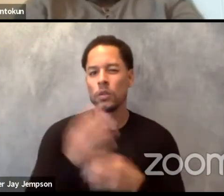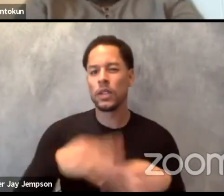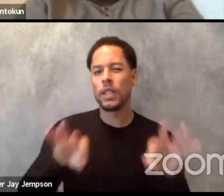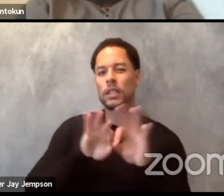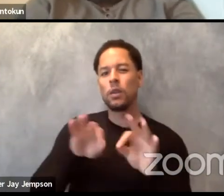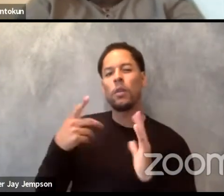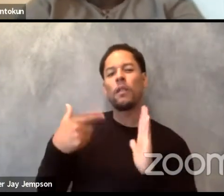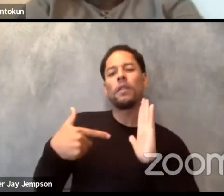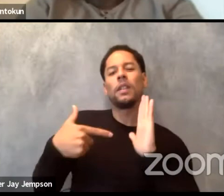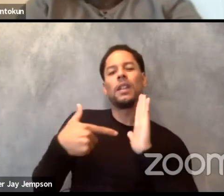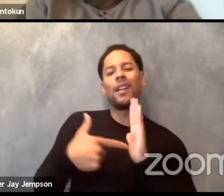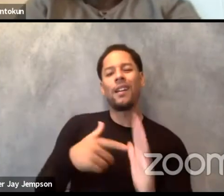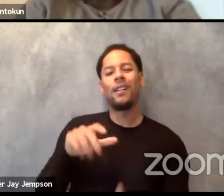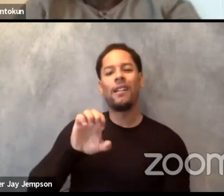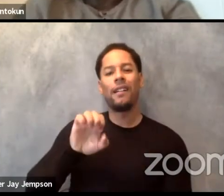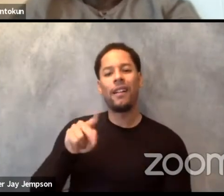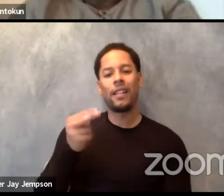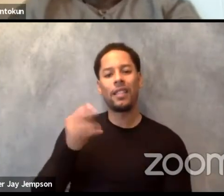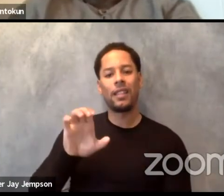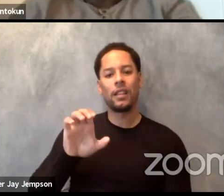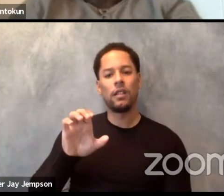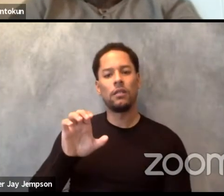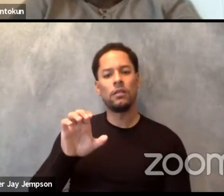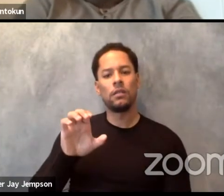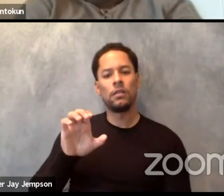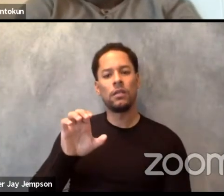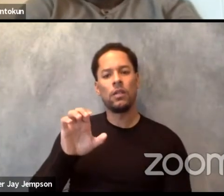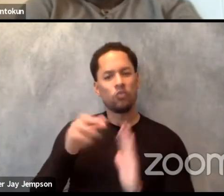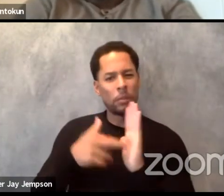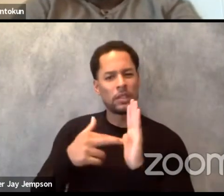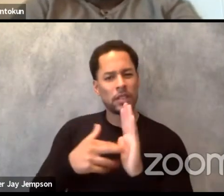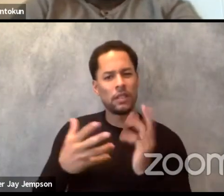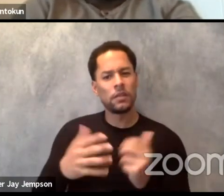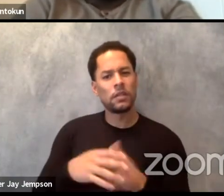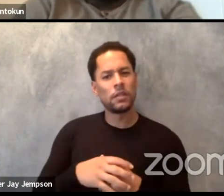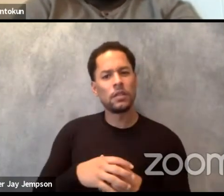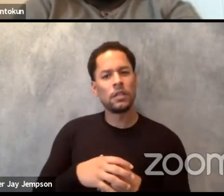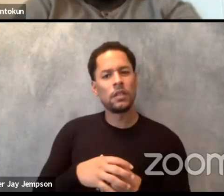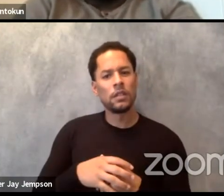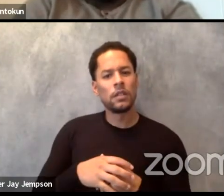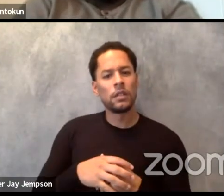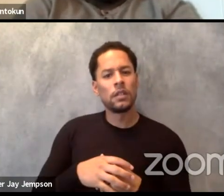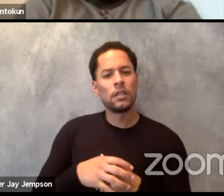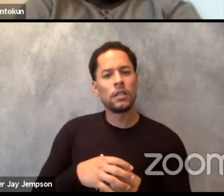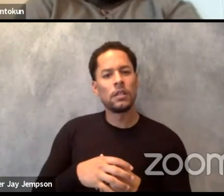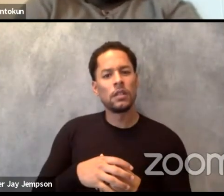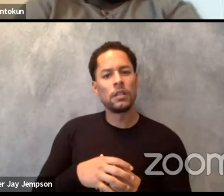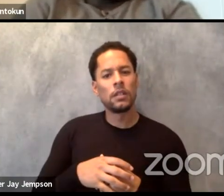to a formation of things that might have happened and things that actually maybe don't exist at all.